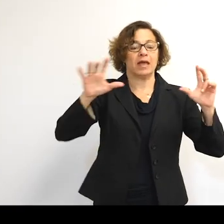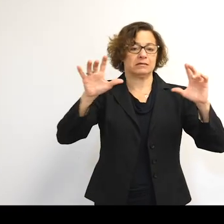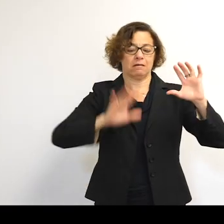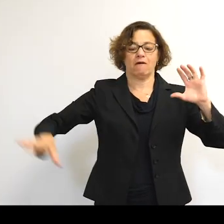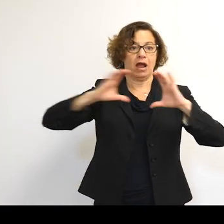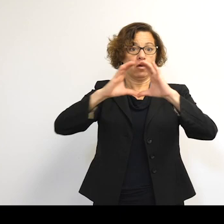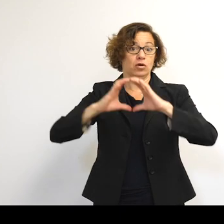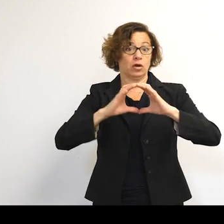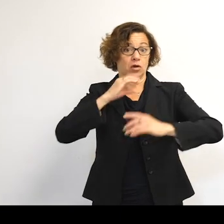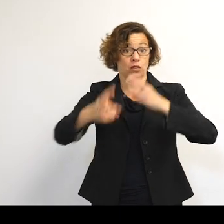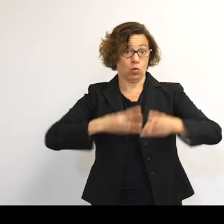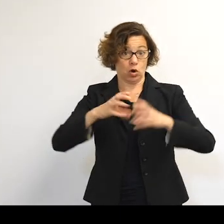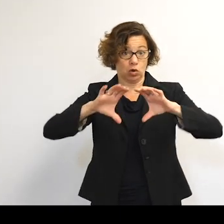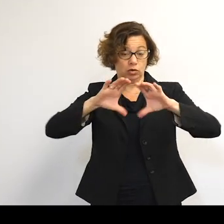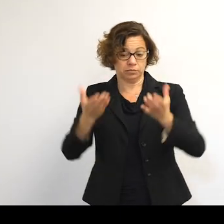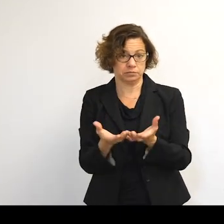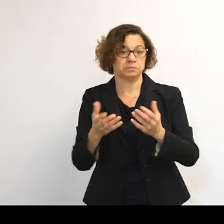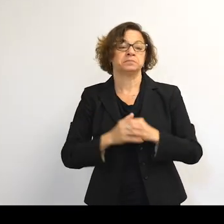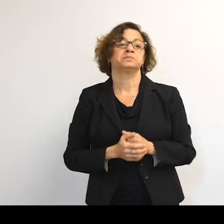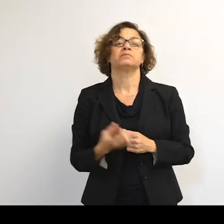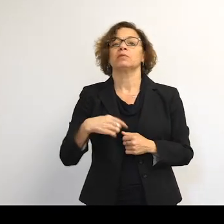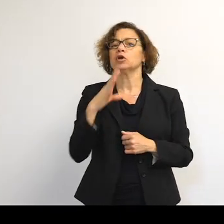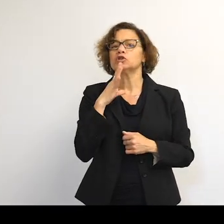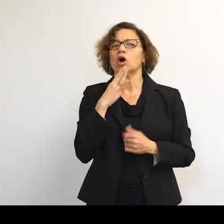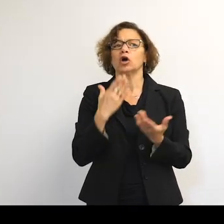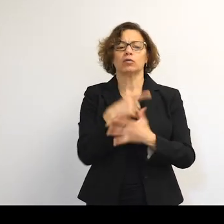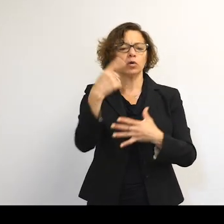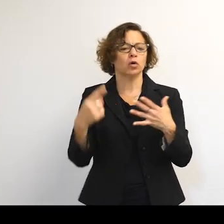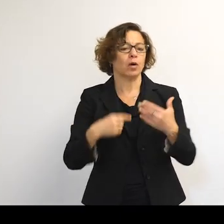And I'll be talking through the process of how